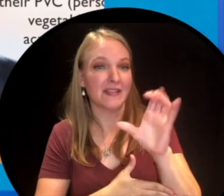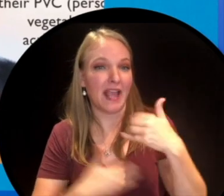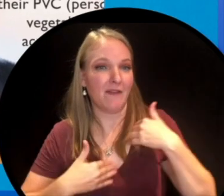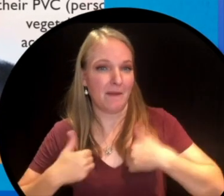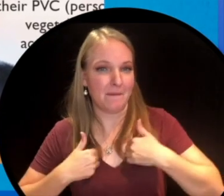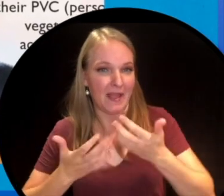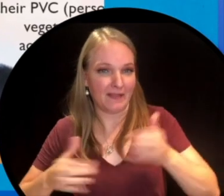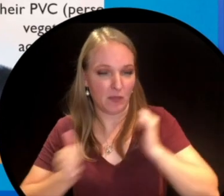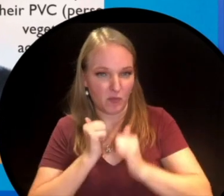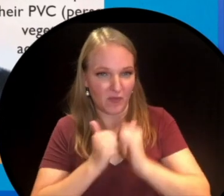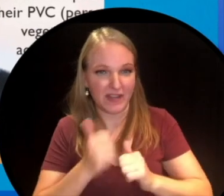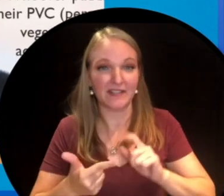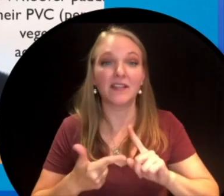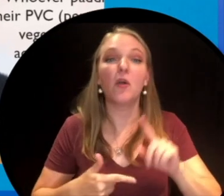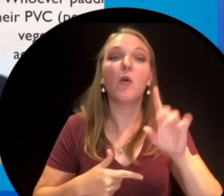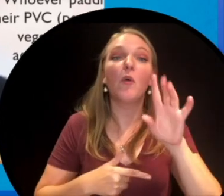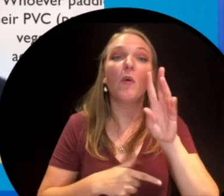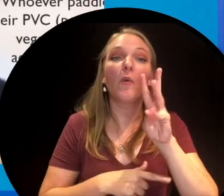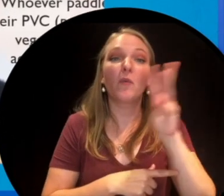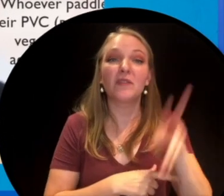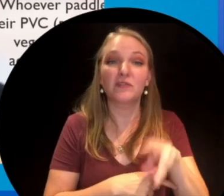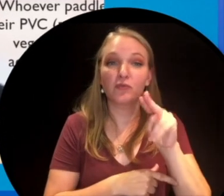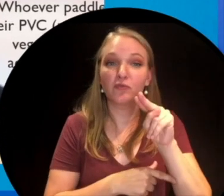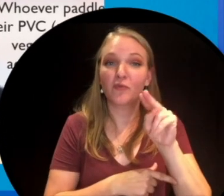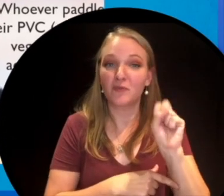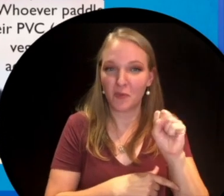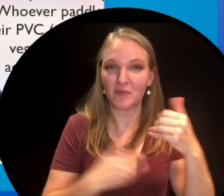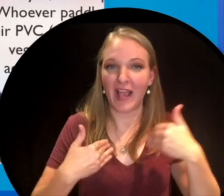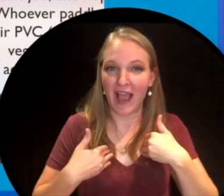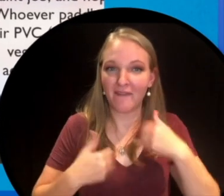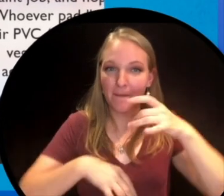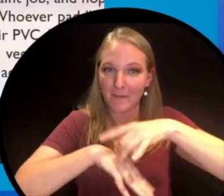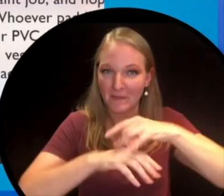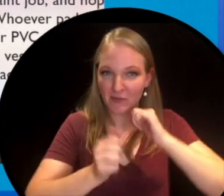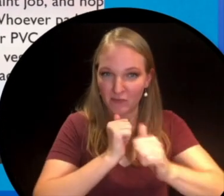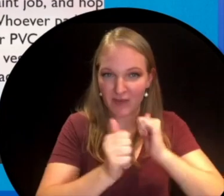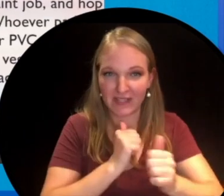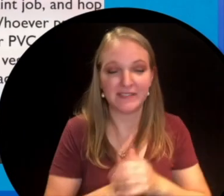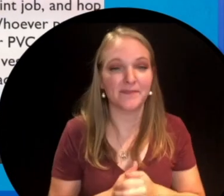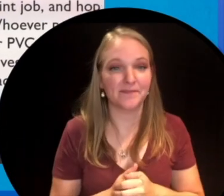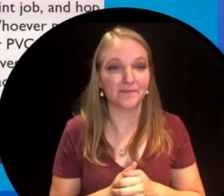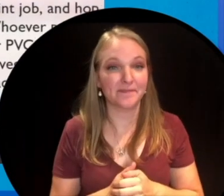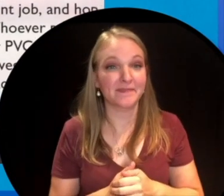a bathtub race every year. Windsor, nNova Scotia races pumpkins. Canadian engineering students have